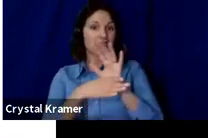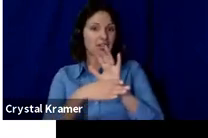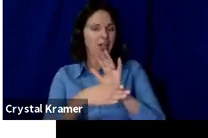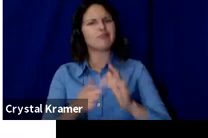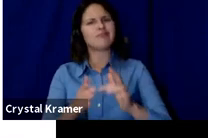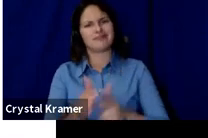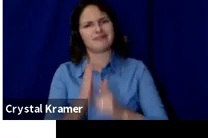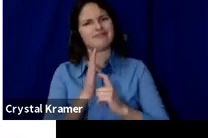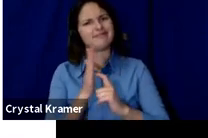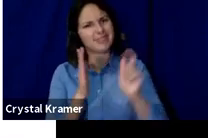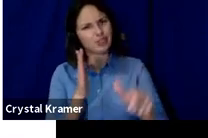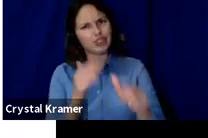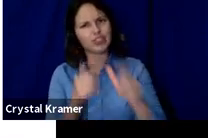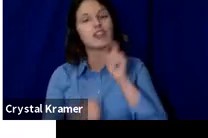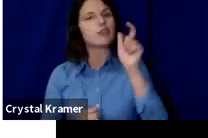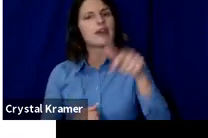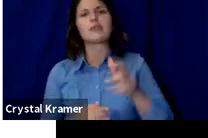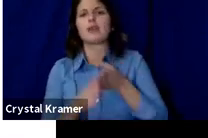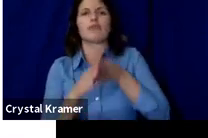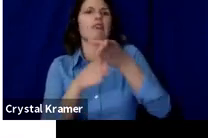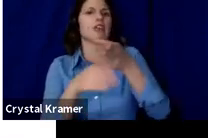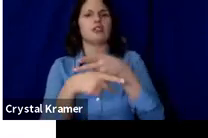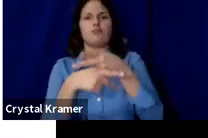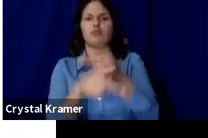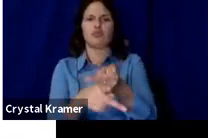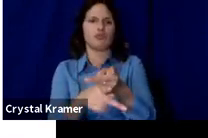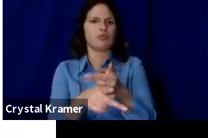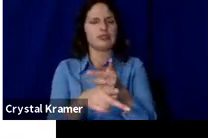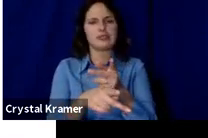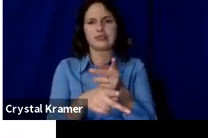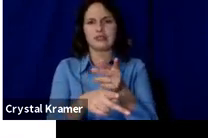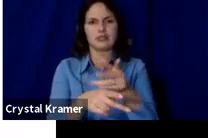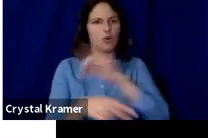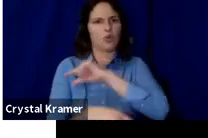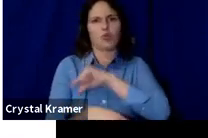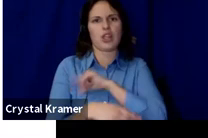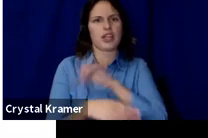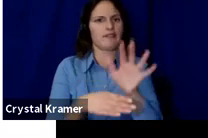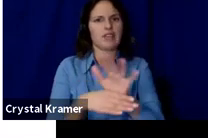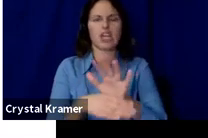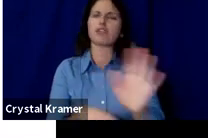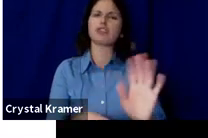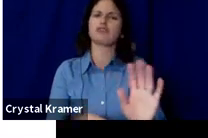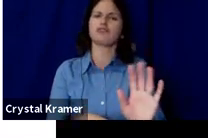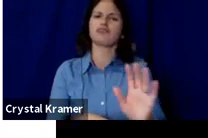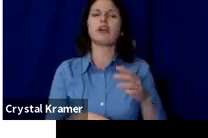There are some basic elements that can have a successful pitch video for your crowdfunding